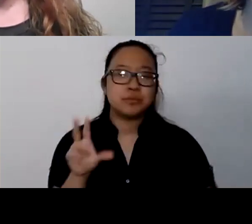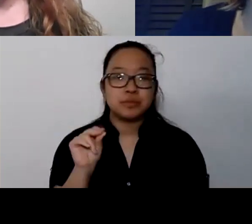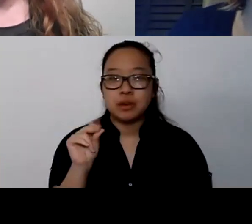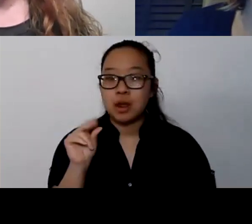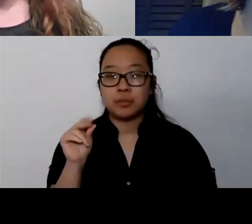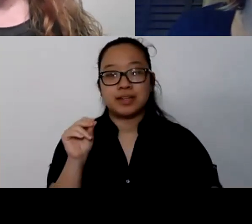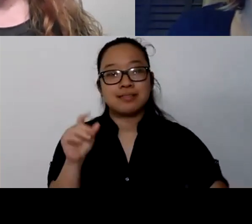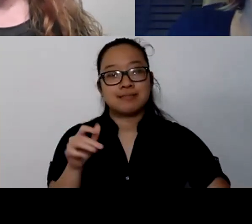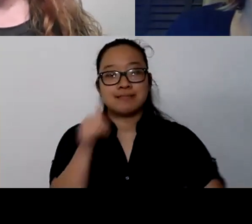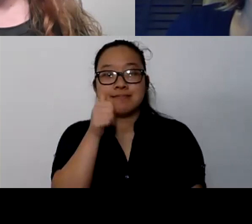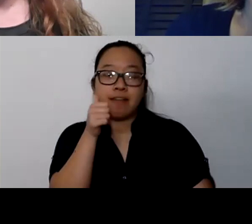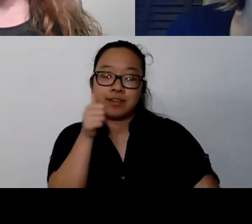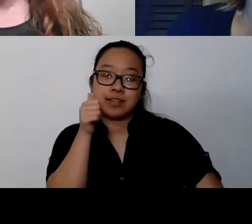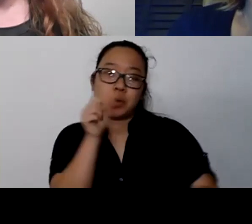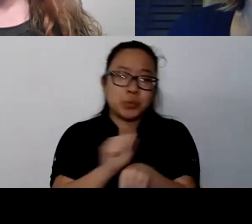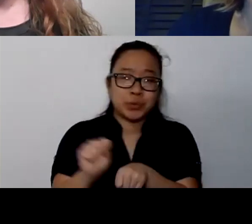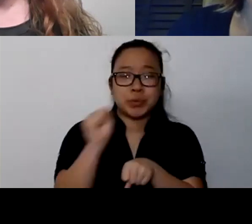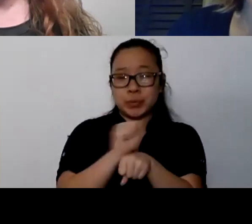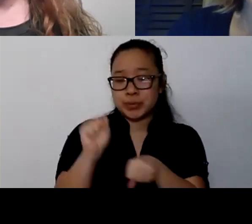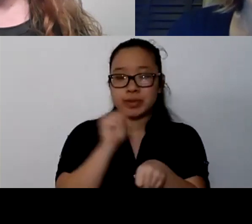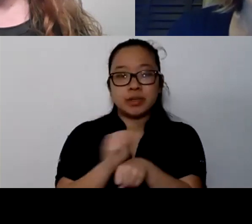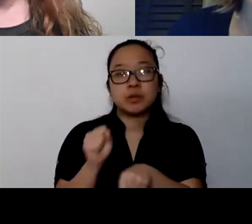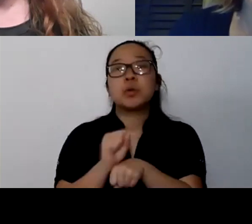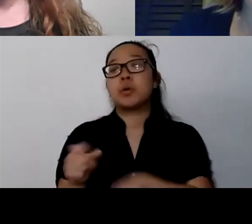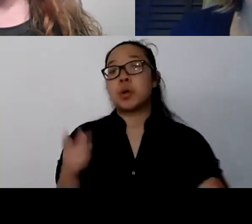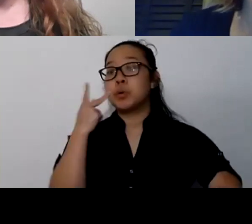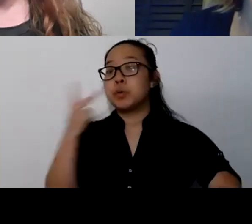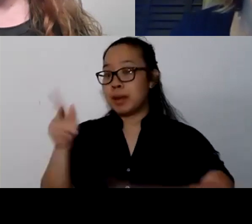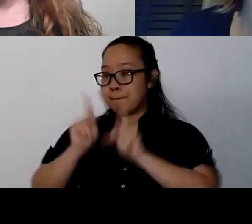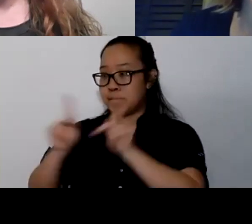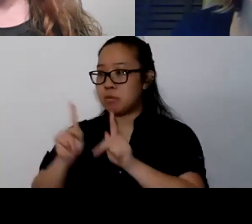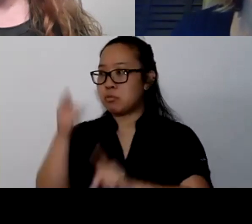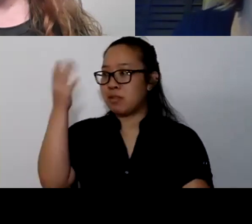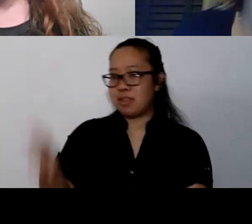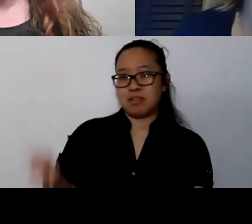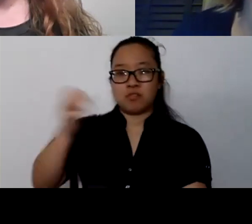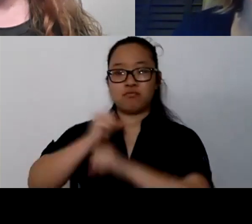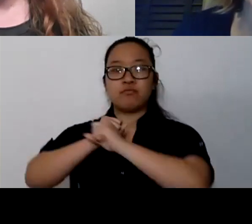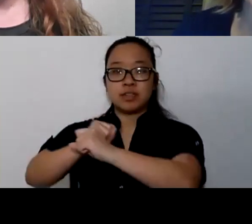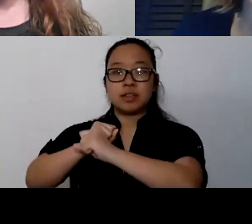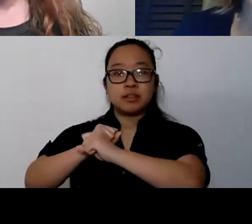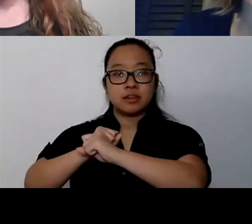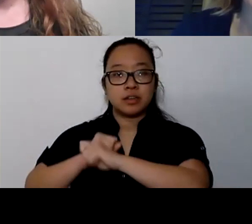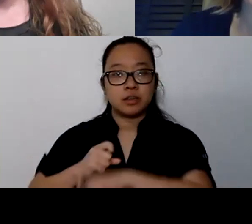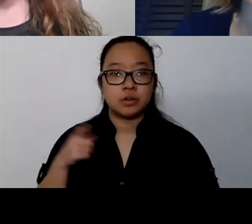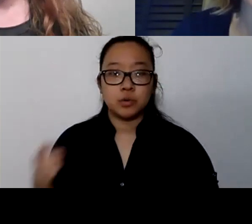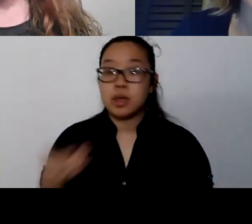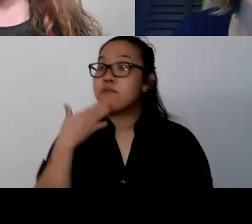And when we look at people who are resilient, they're resilient often because they do things on a regular basis that help that. They have good social connections.